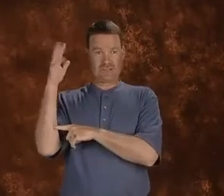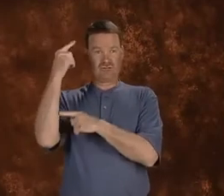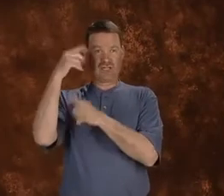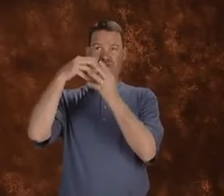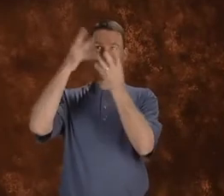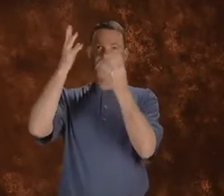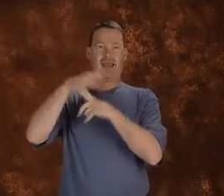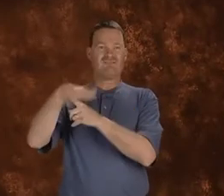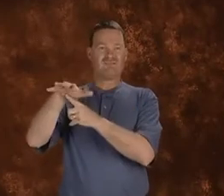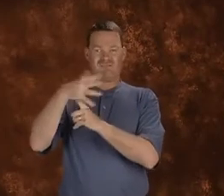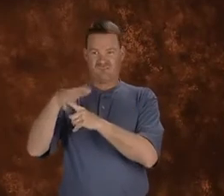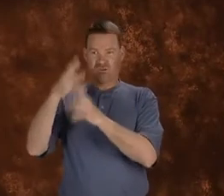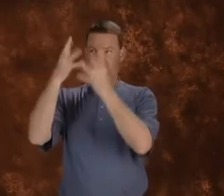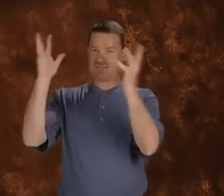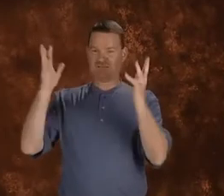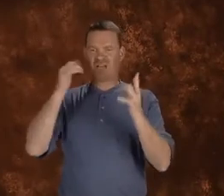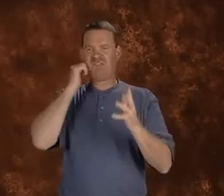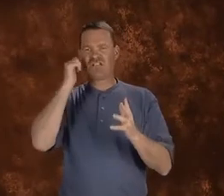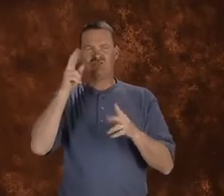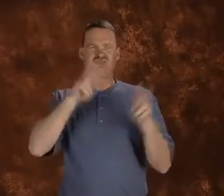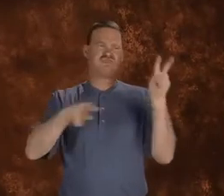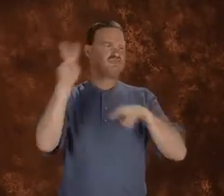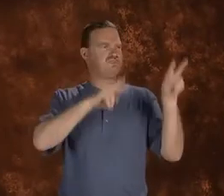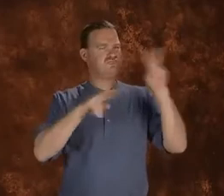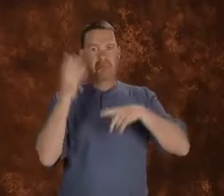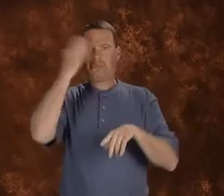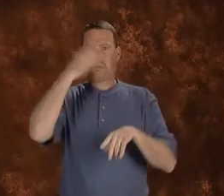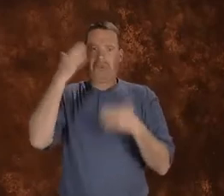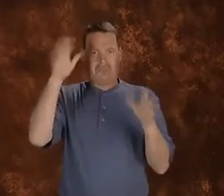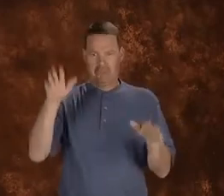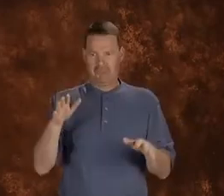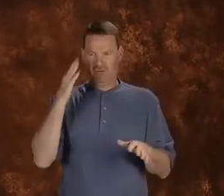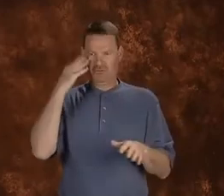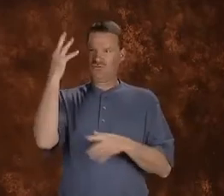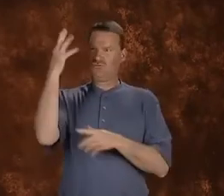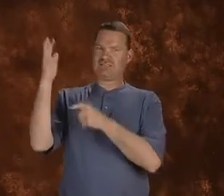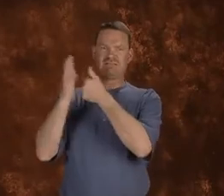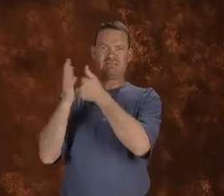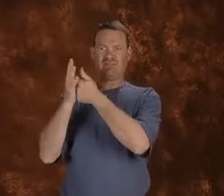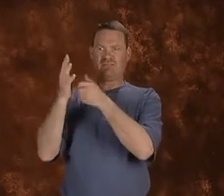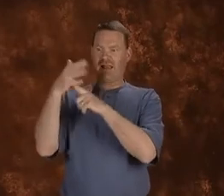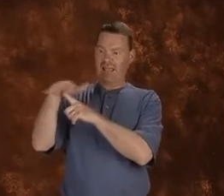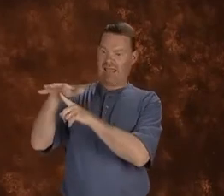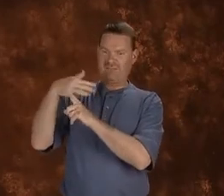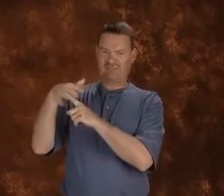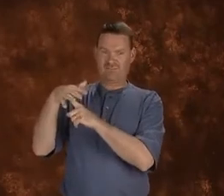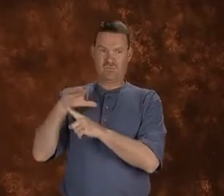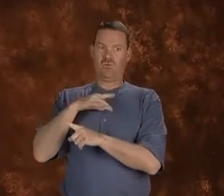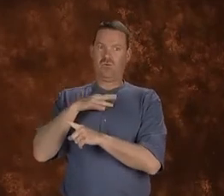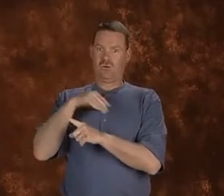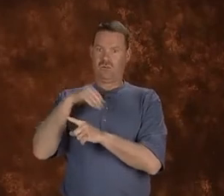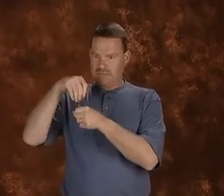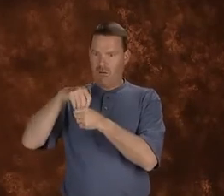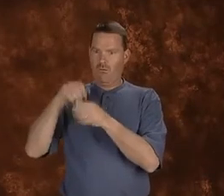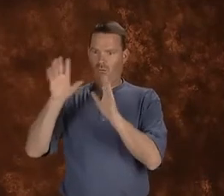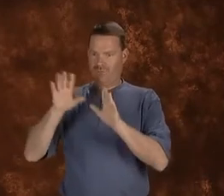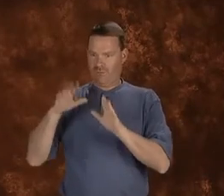I'm going to tell you about trees. You may not know but the leaves on the trees are